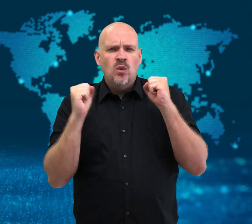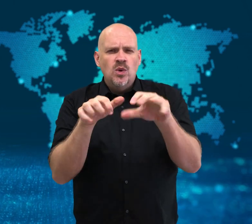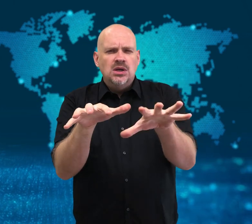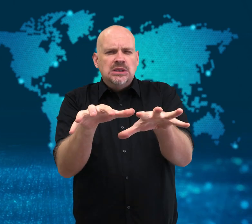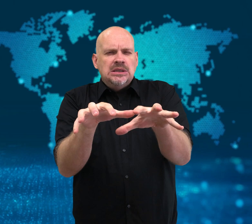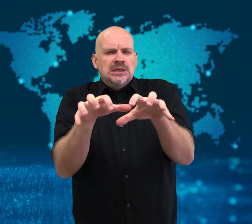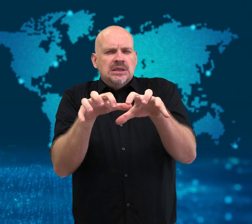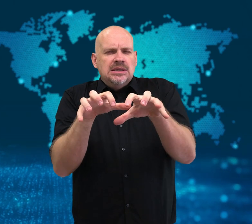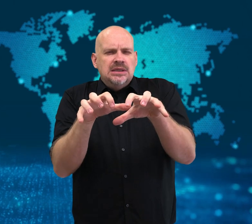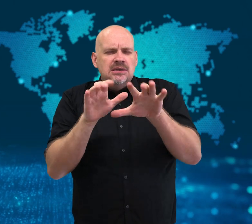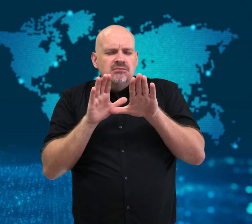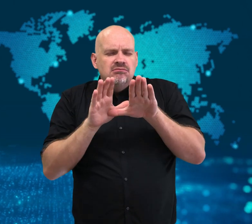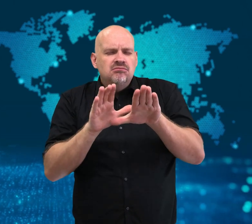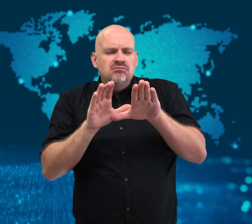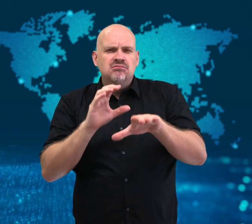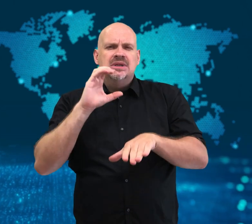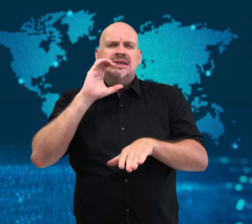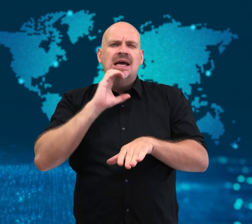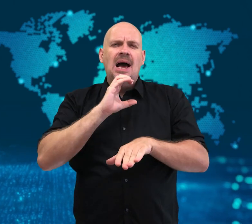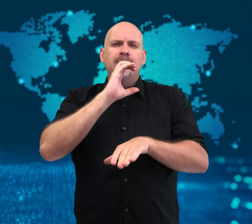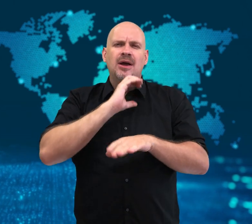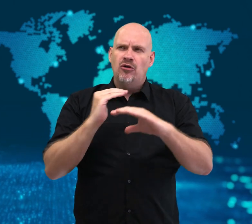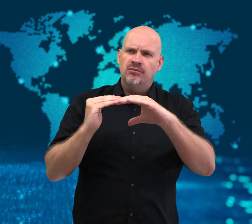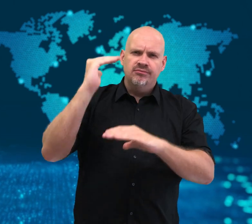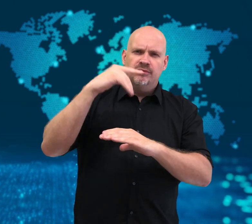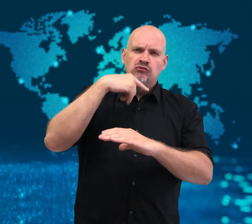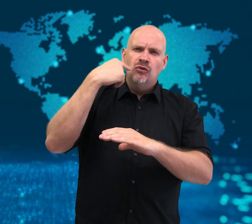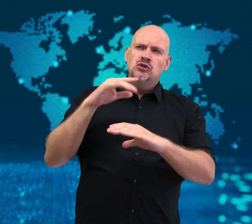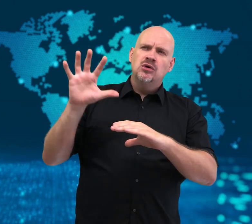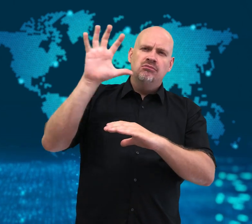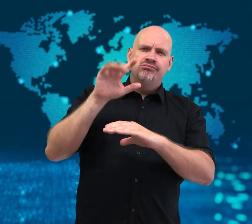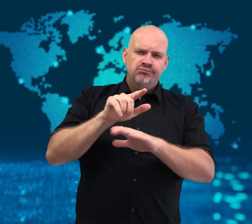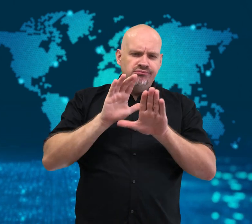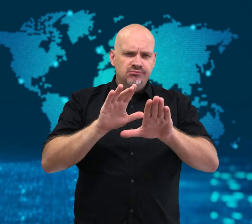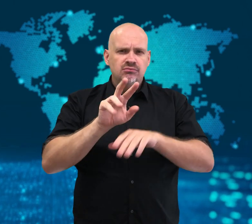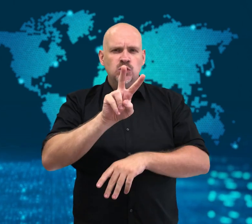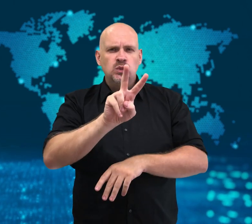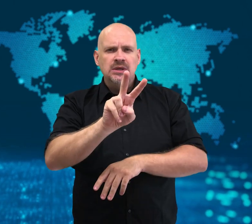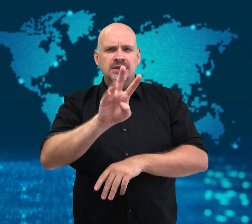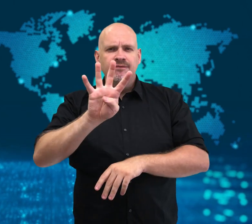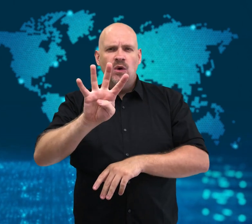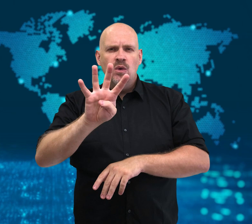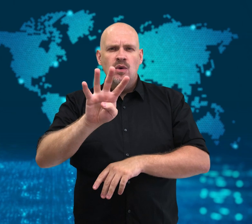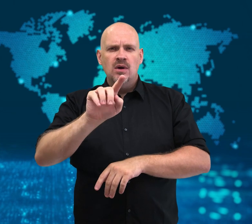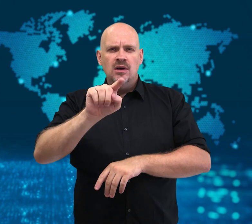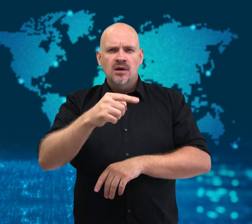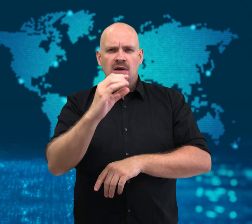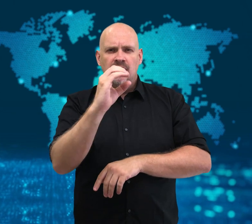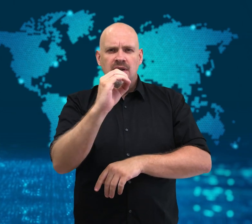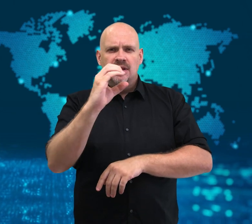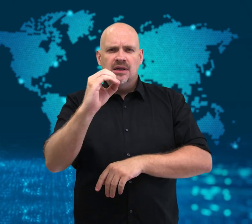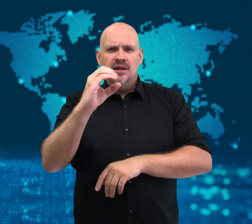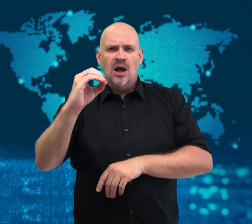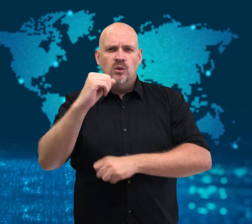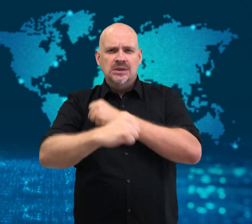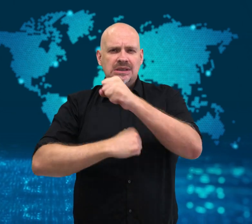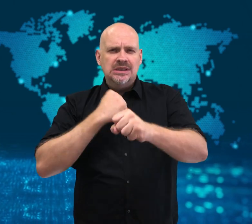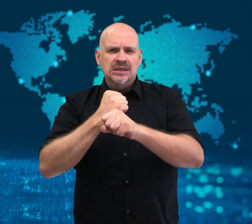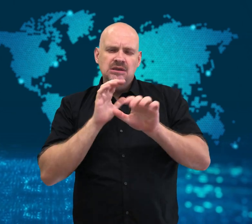that survived being buried and frozen for about 24,000 years in